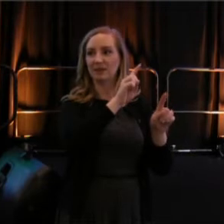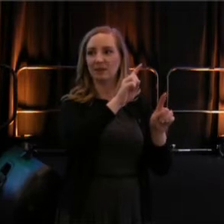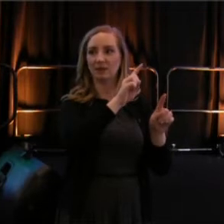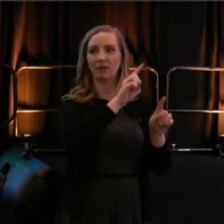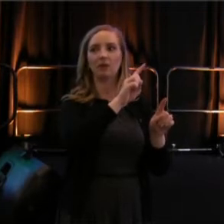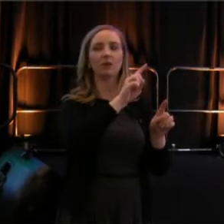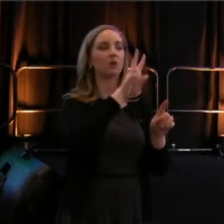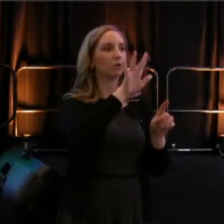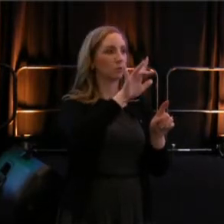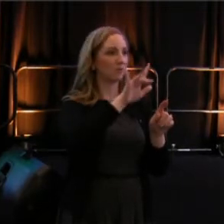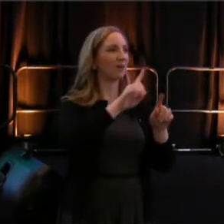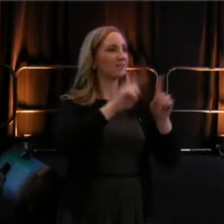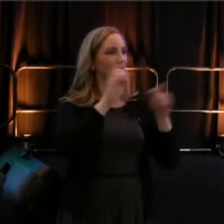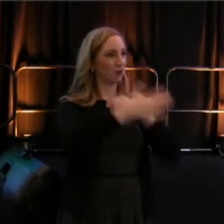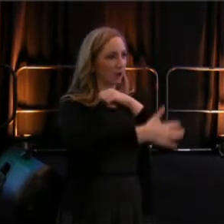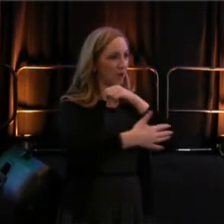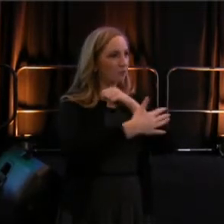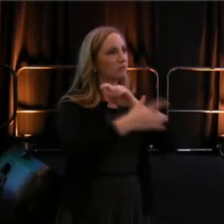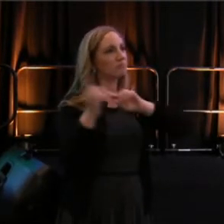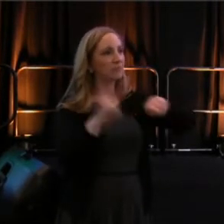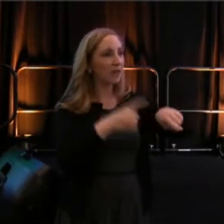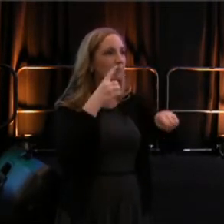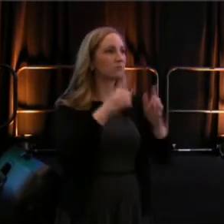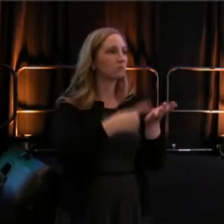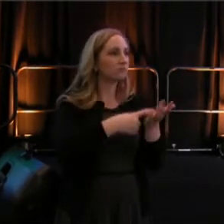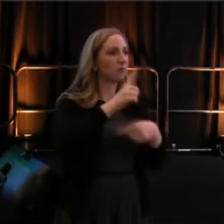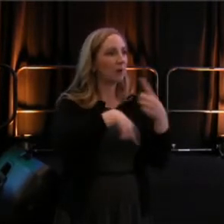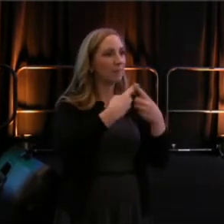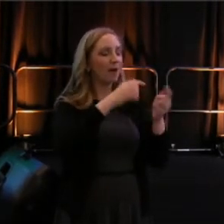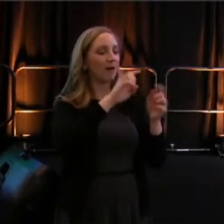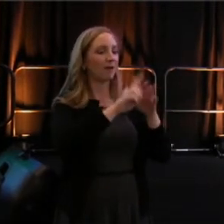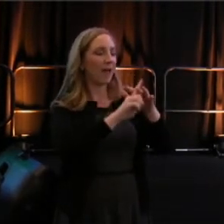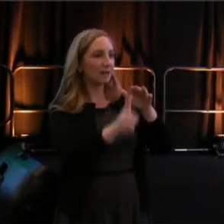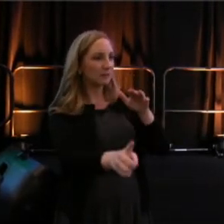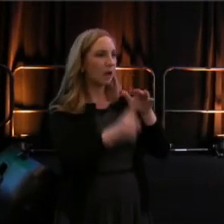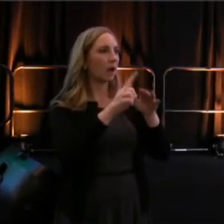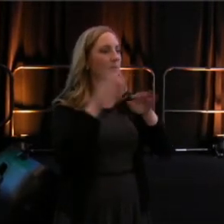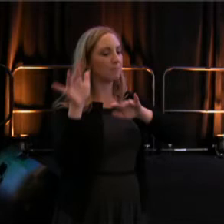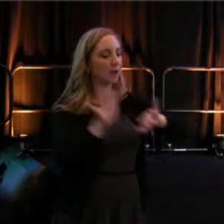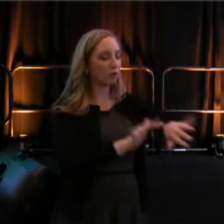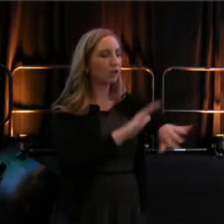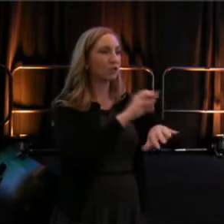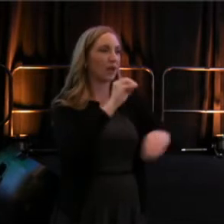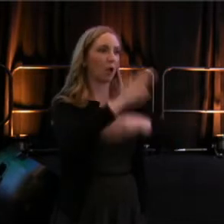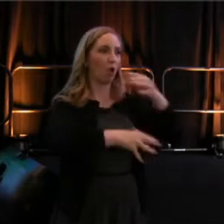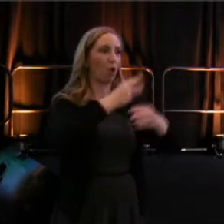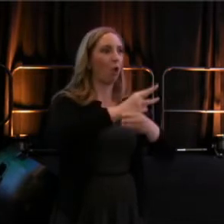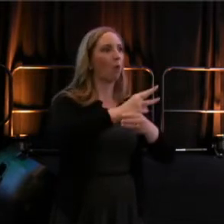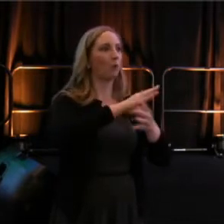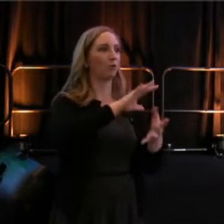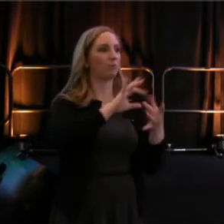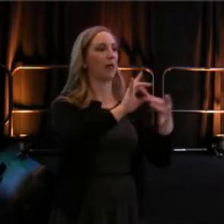about exile, migration, and global collaboration. Yes, you can...